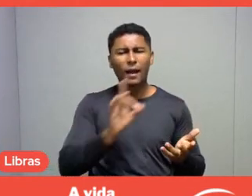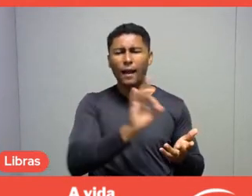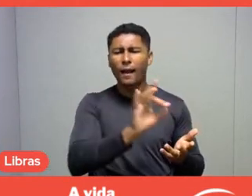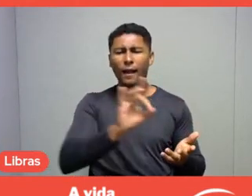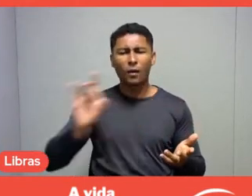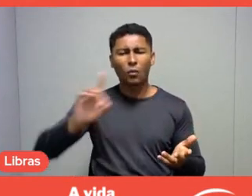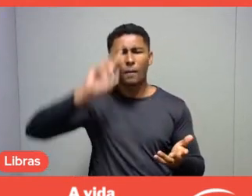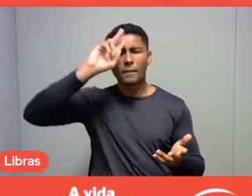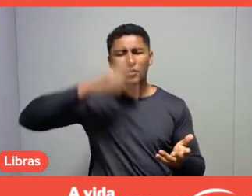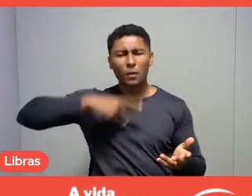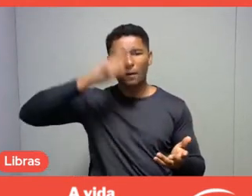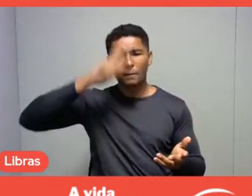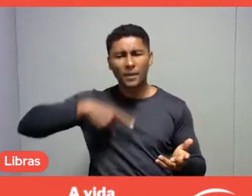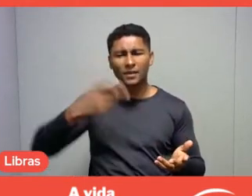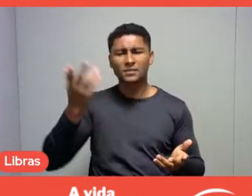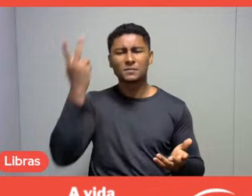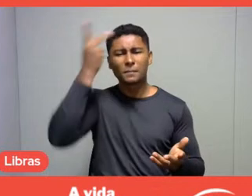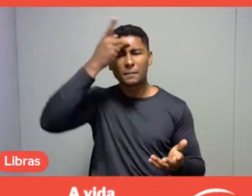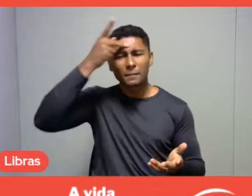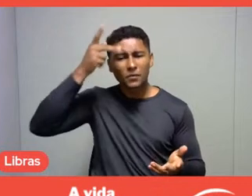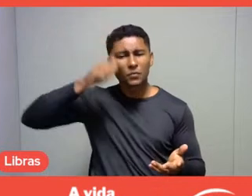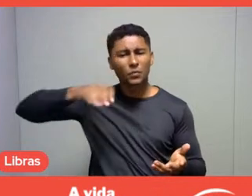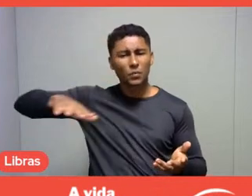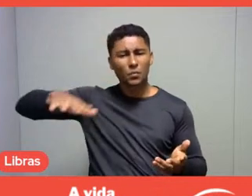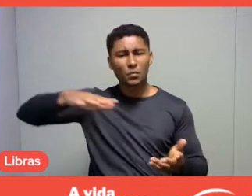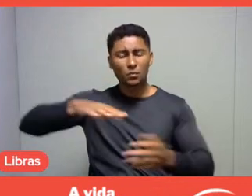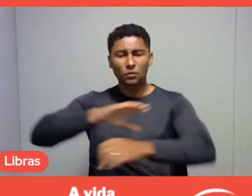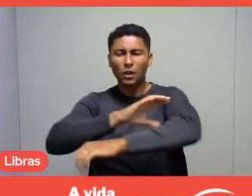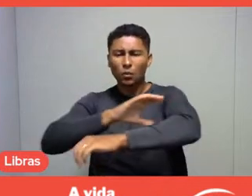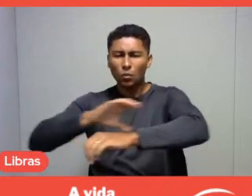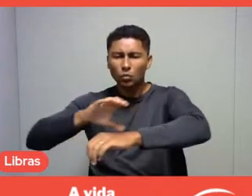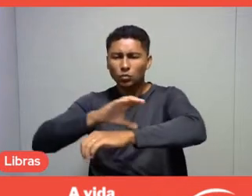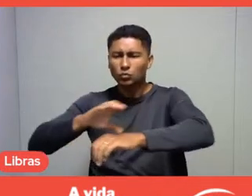to the insertion of people in this very significant free time.